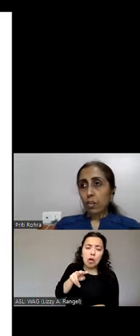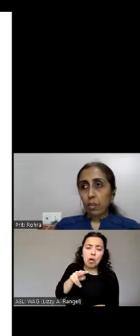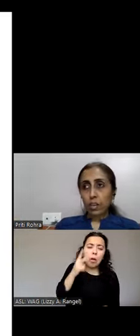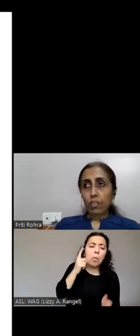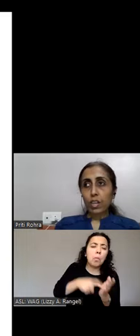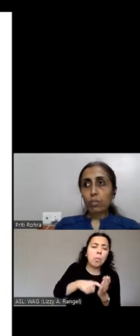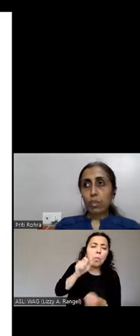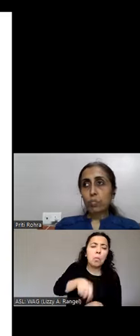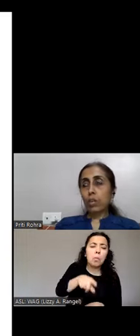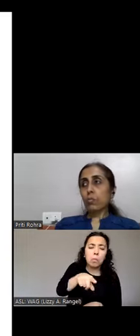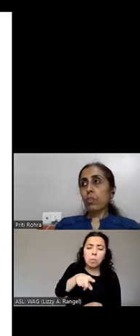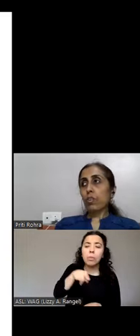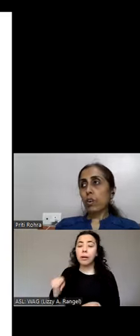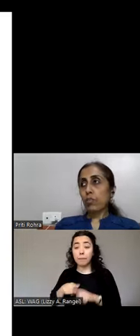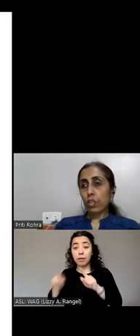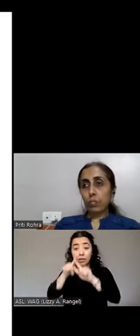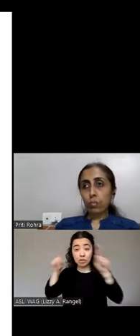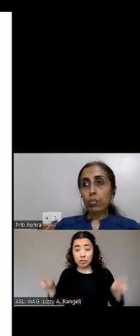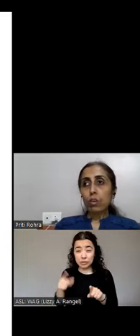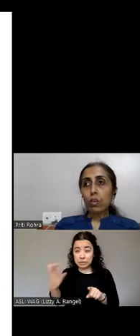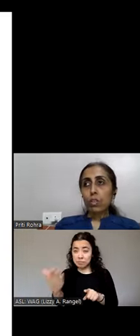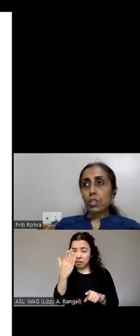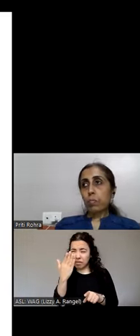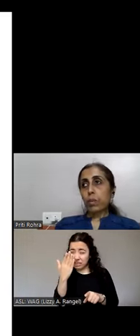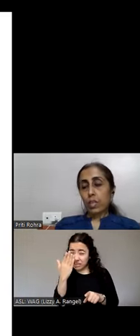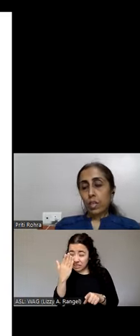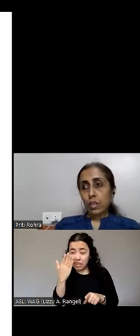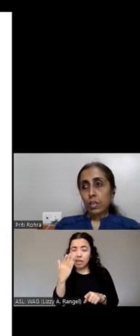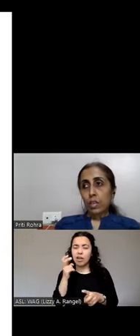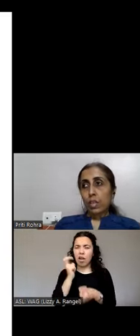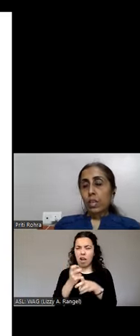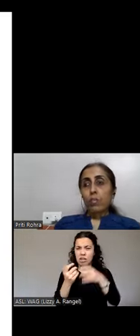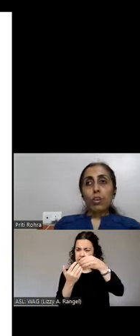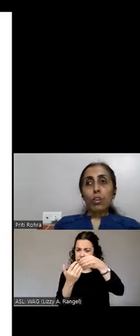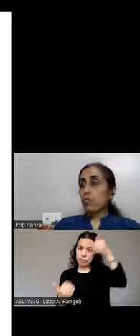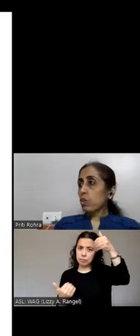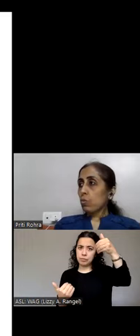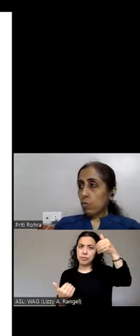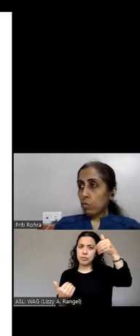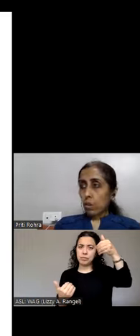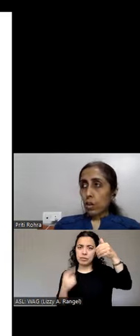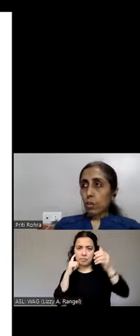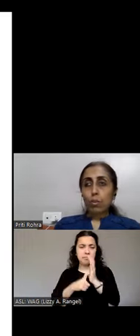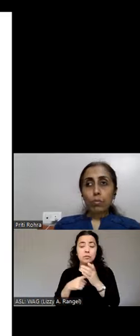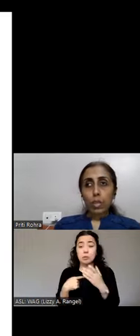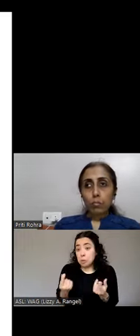magnifier it becomes difficult for them to separate that. What should we do to overcome